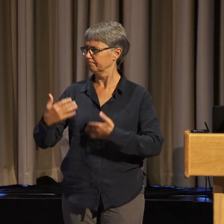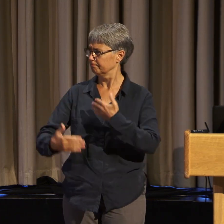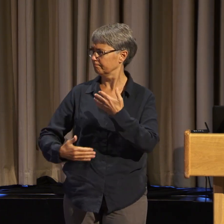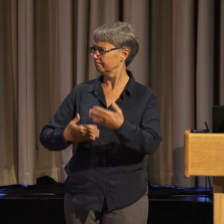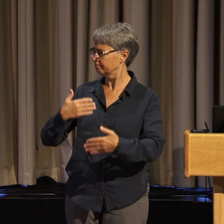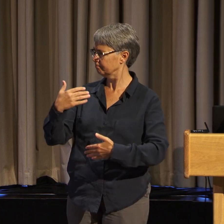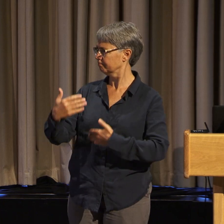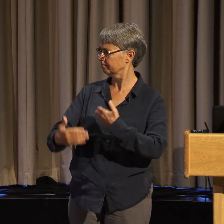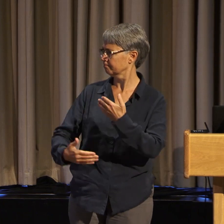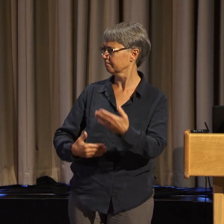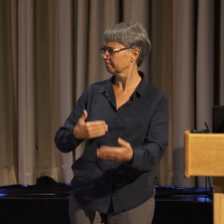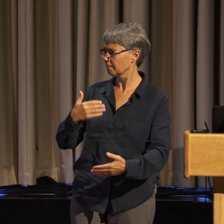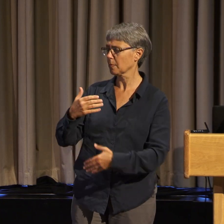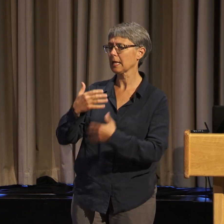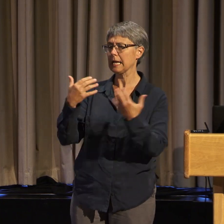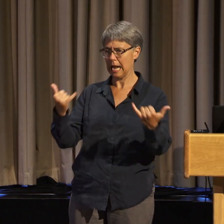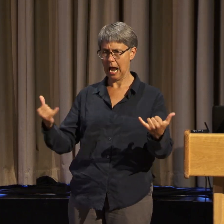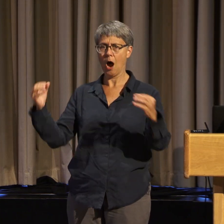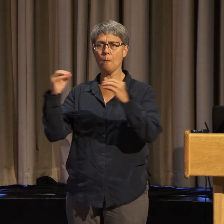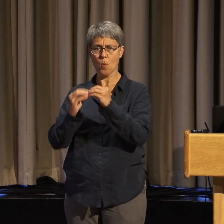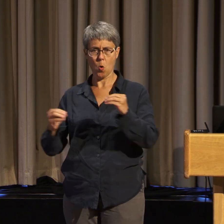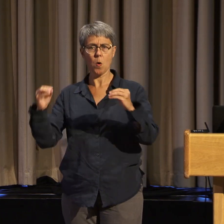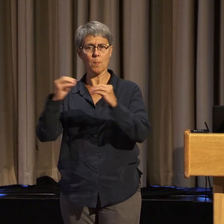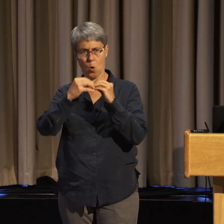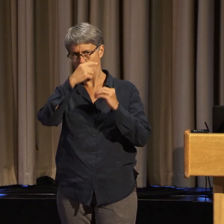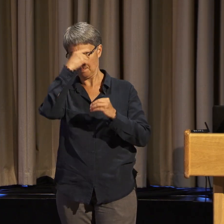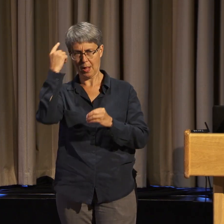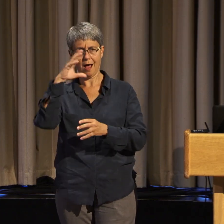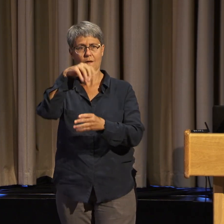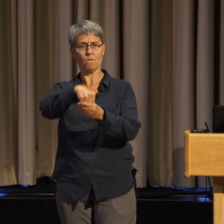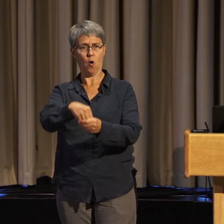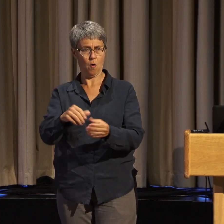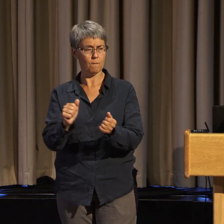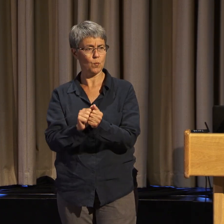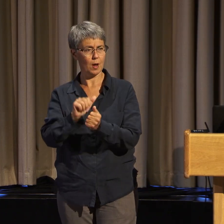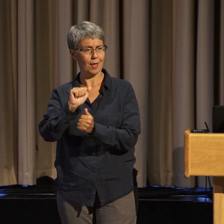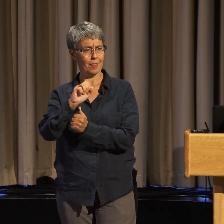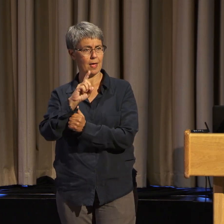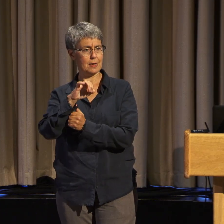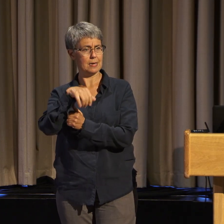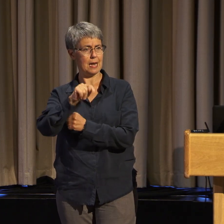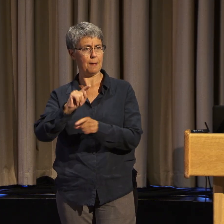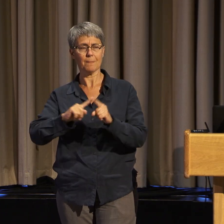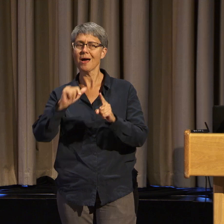are lots of black folks in ADAPT, we aren't in leadership positions.